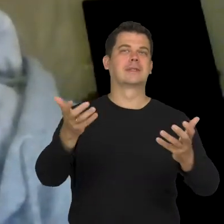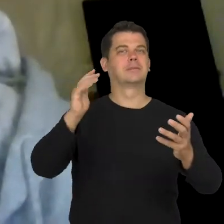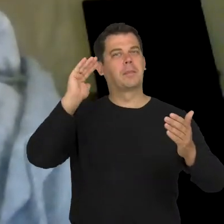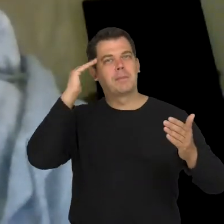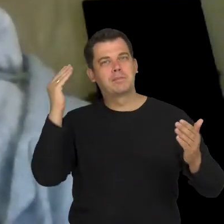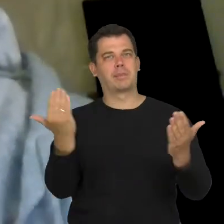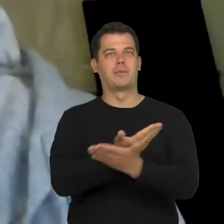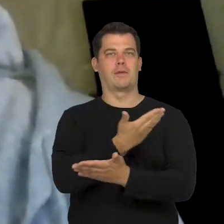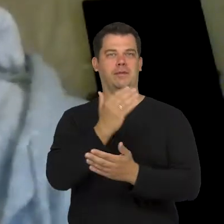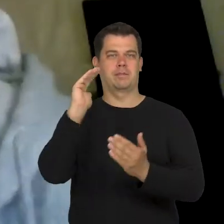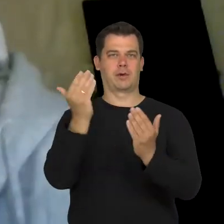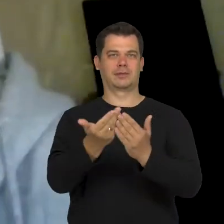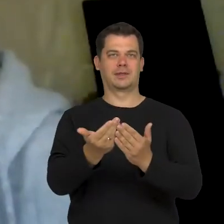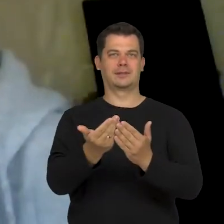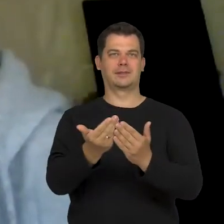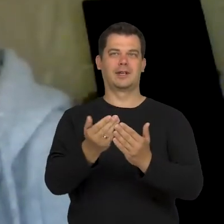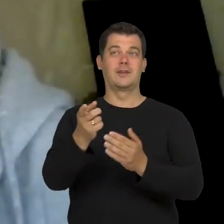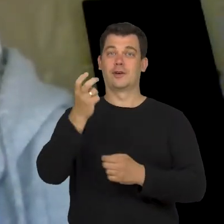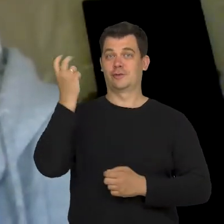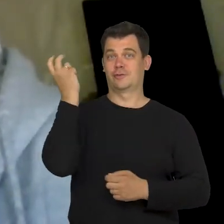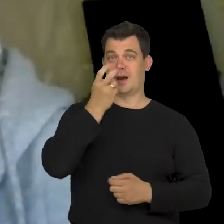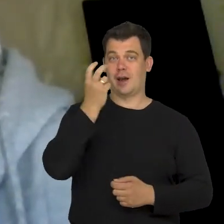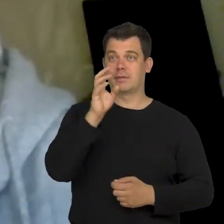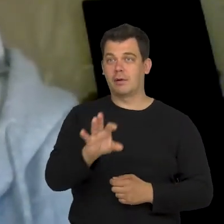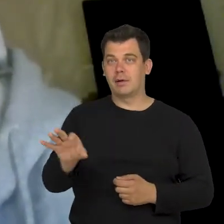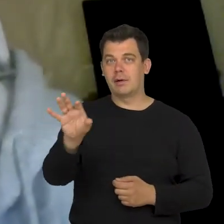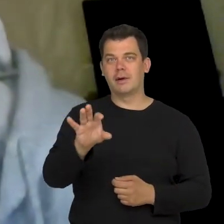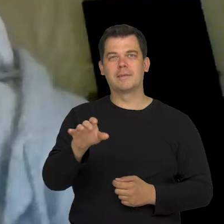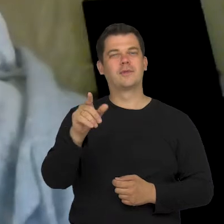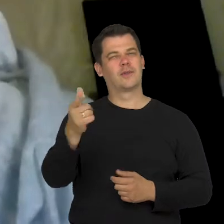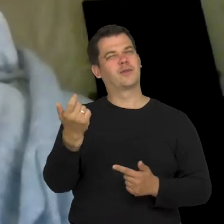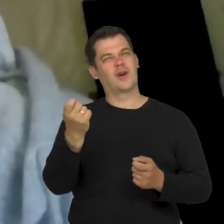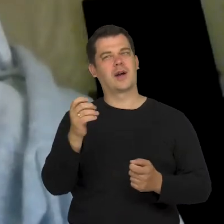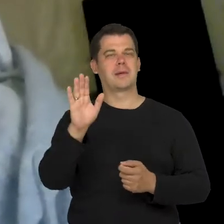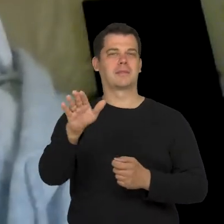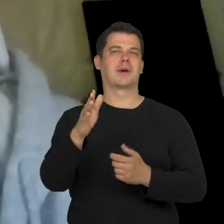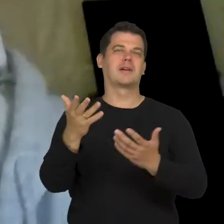that curiosity is often characterized by something like peeping